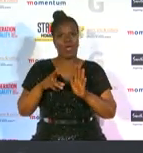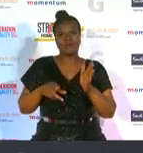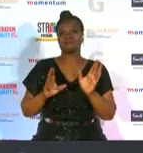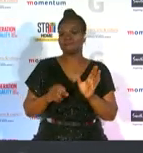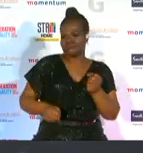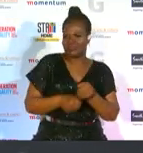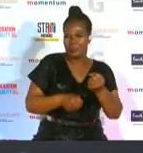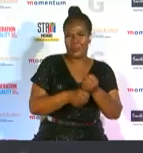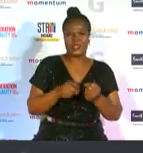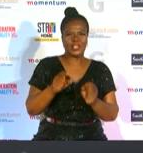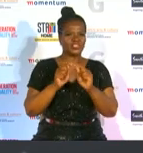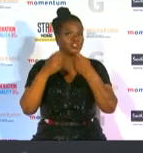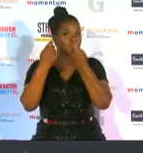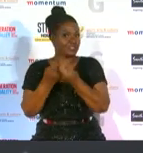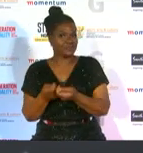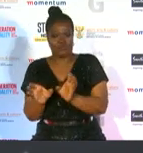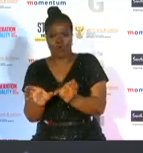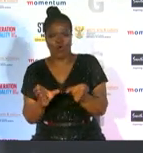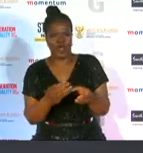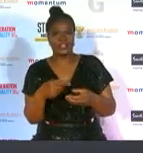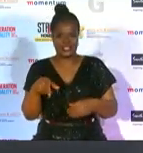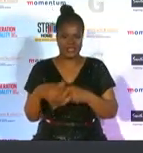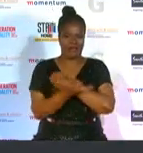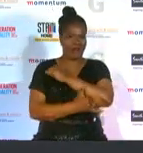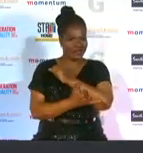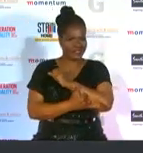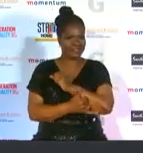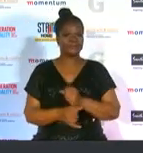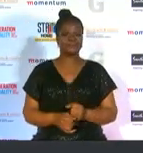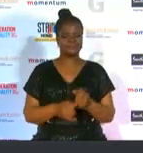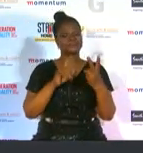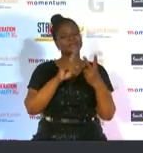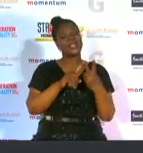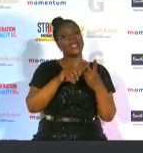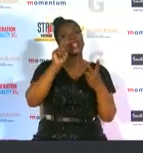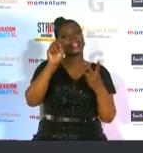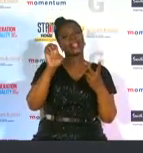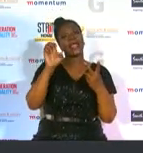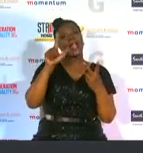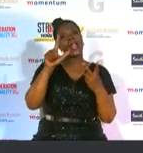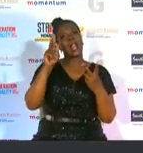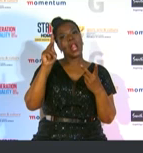organizations in the country talcum telcom's relationship with